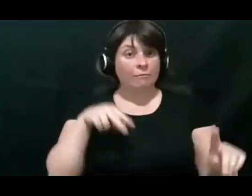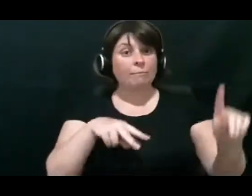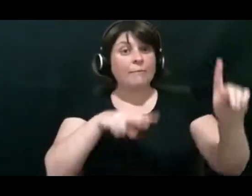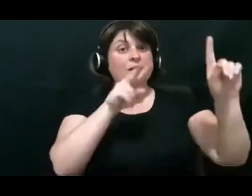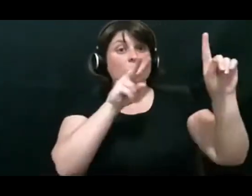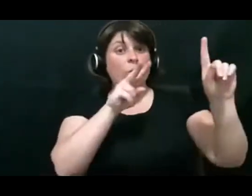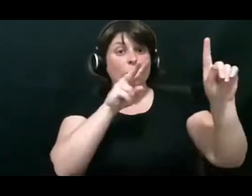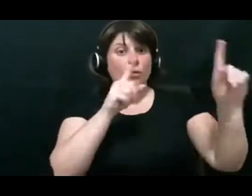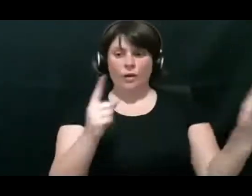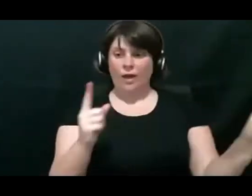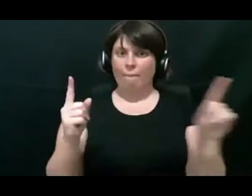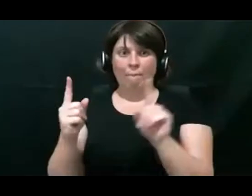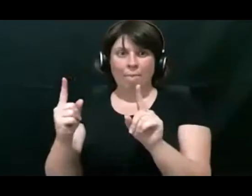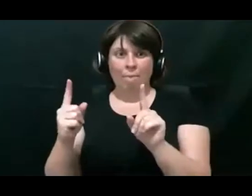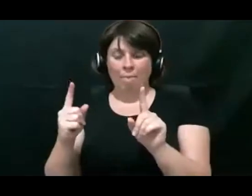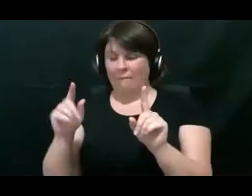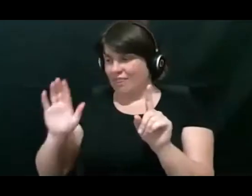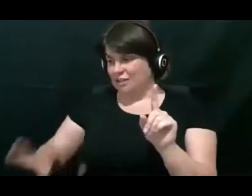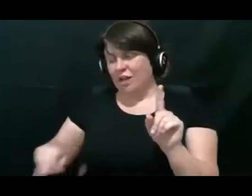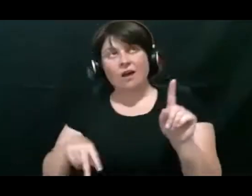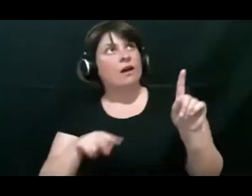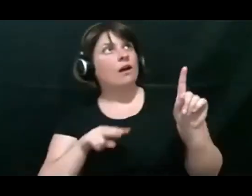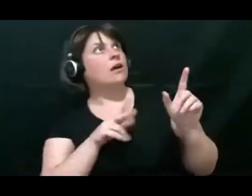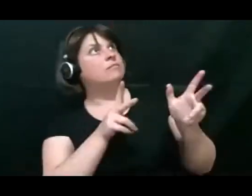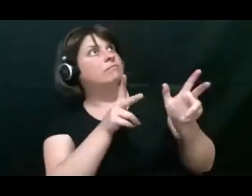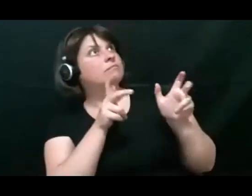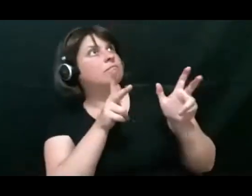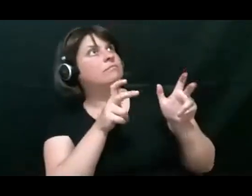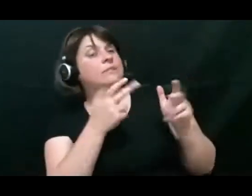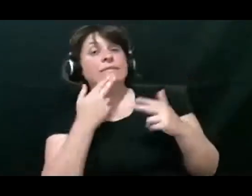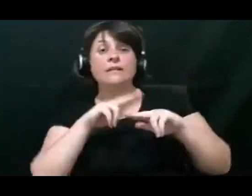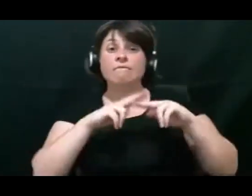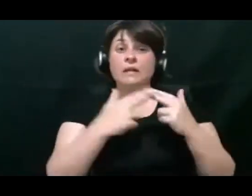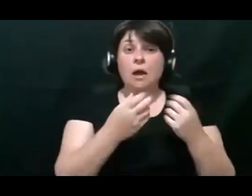as well if there aren't many signing people in that person's life.